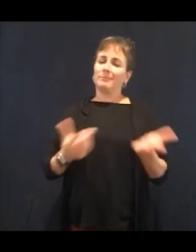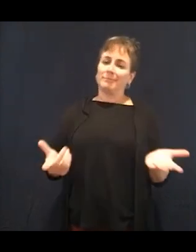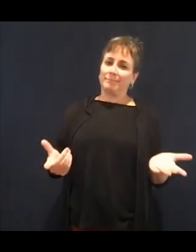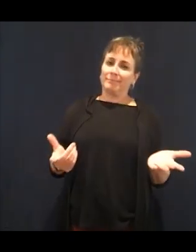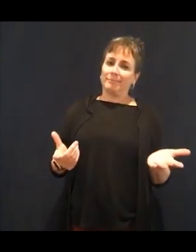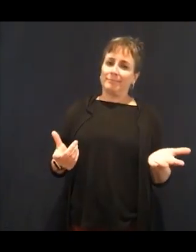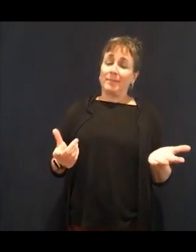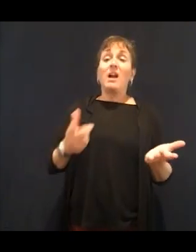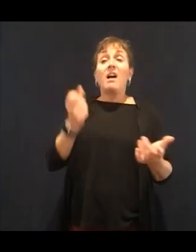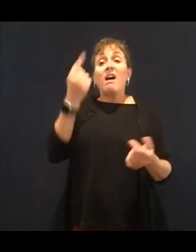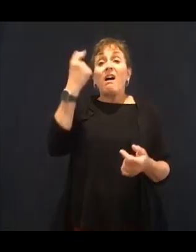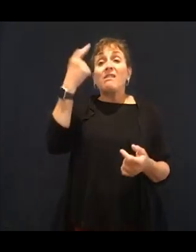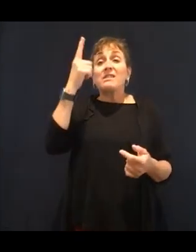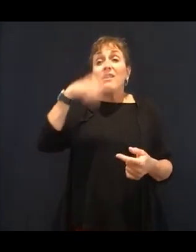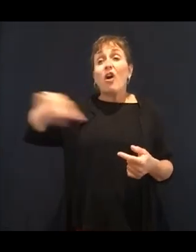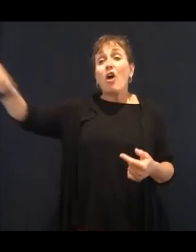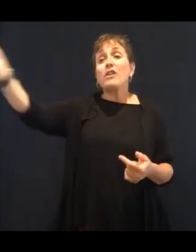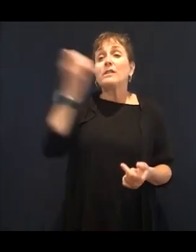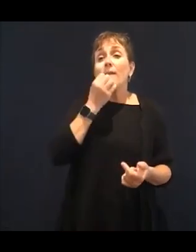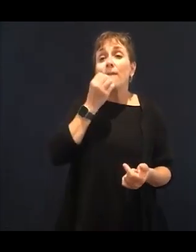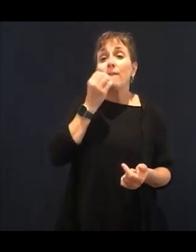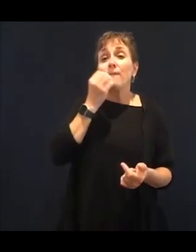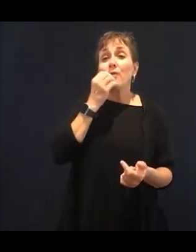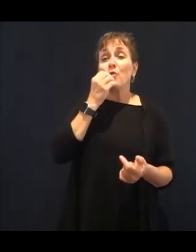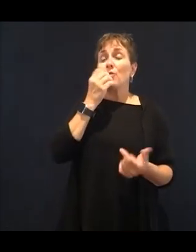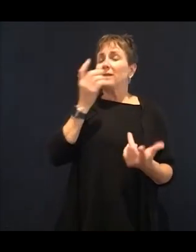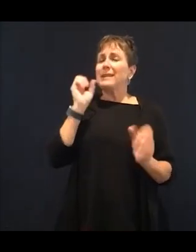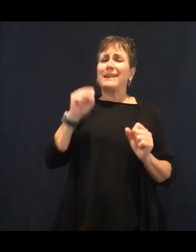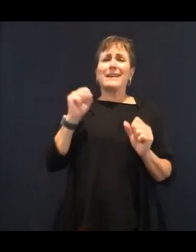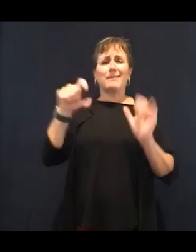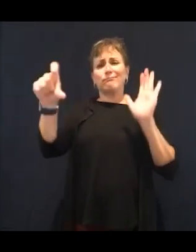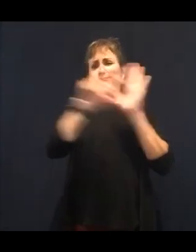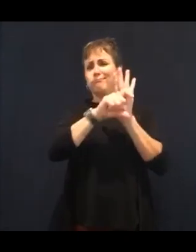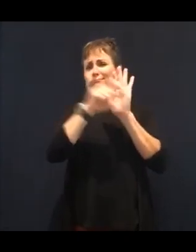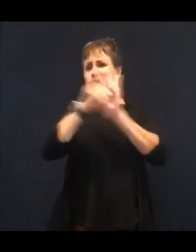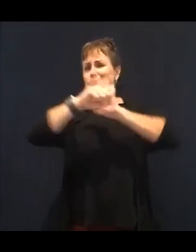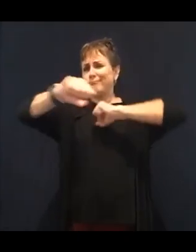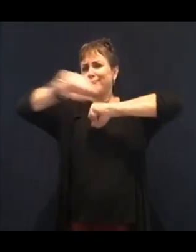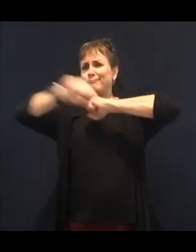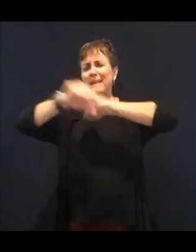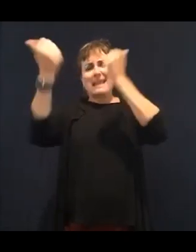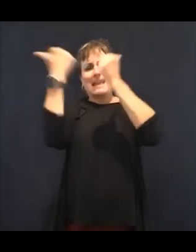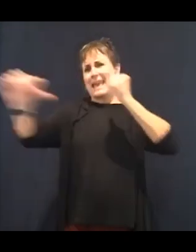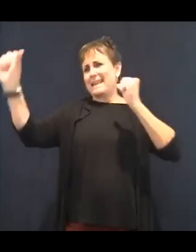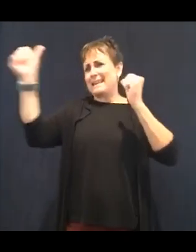It can say anything. It's called marketing. They allow, FDA allows that.